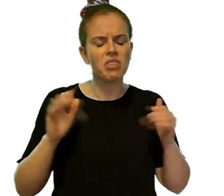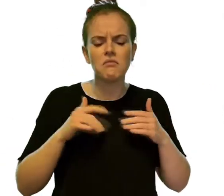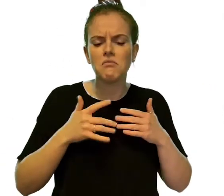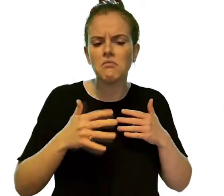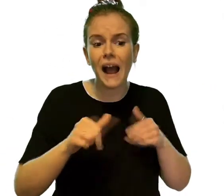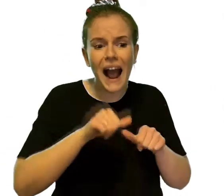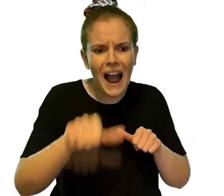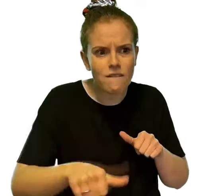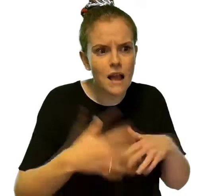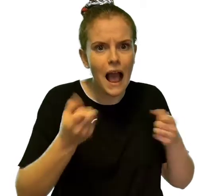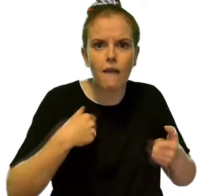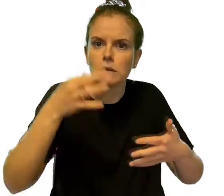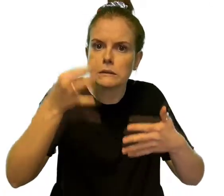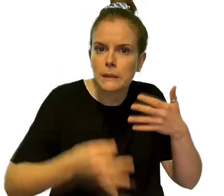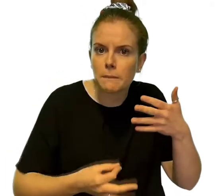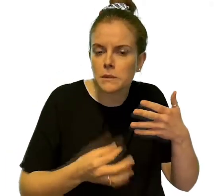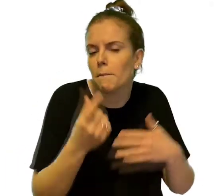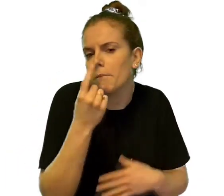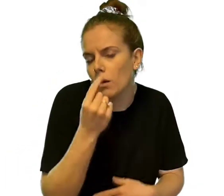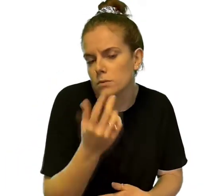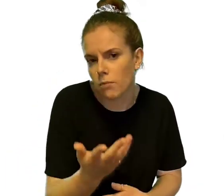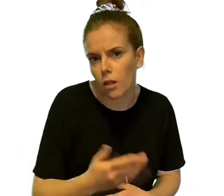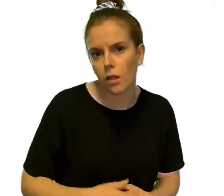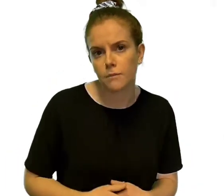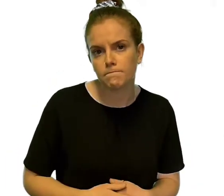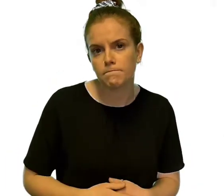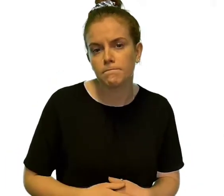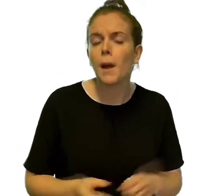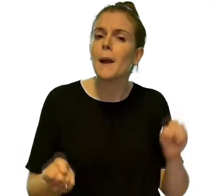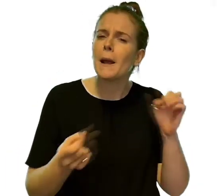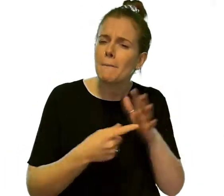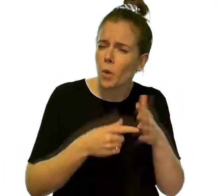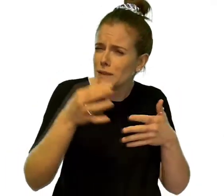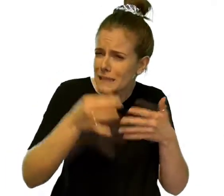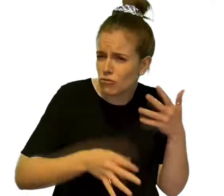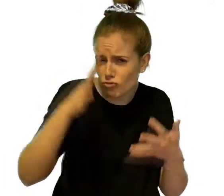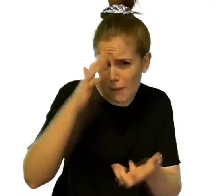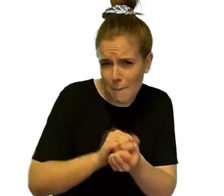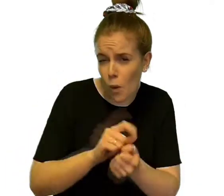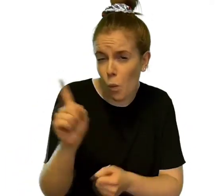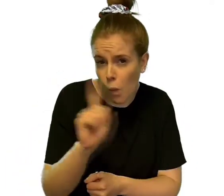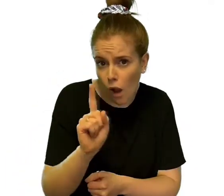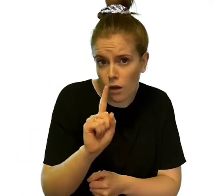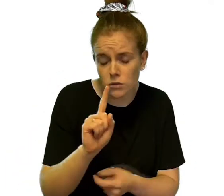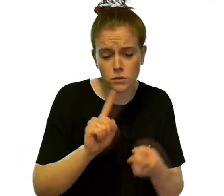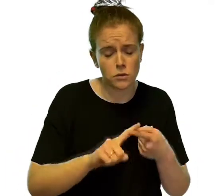The most important symptoms of Covid-19 are; A continuous cough,